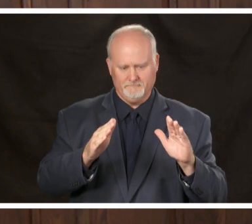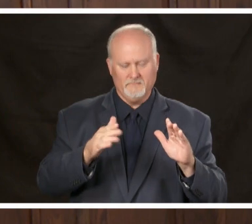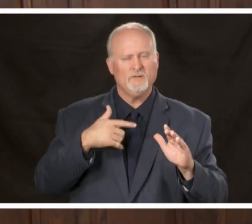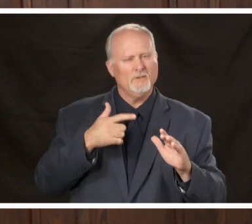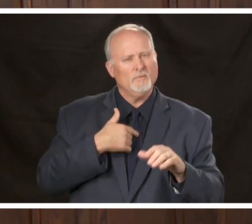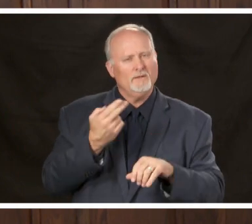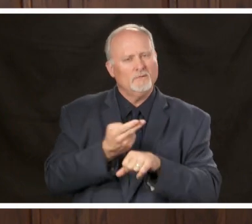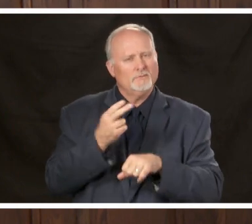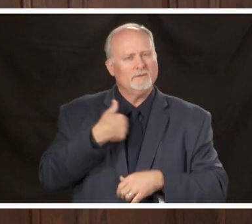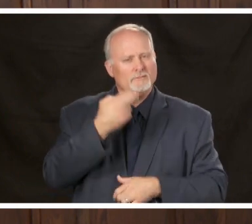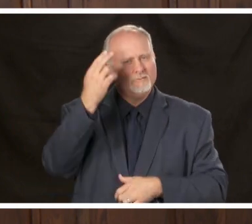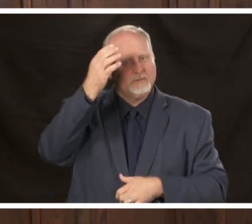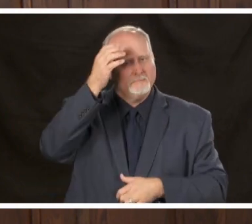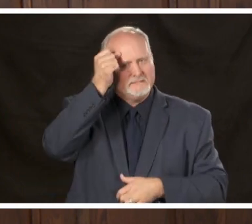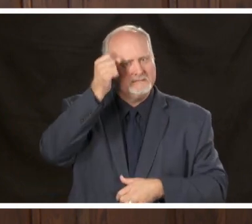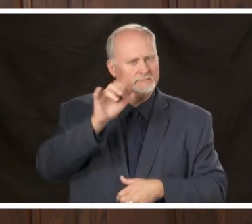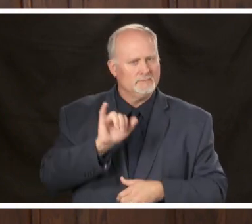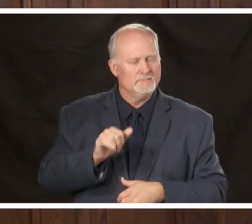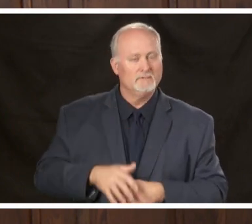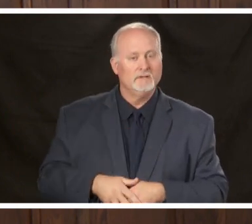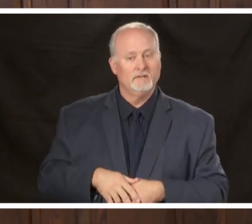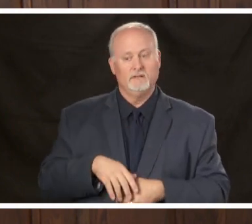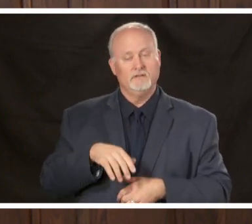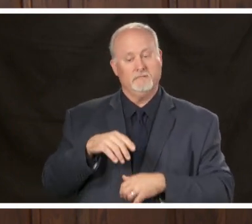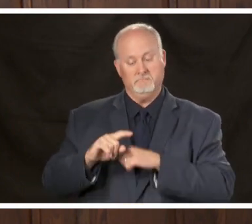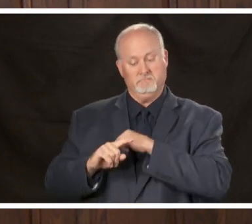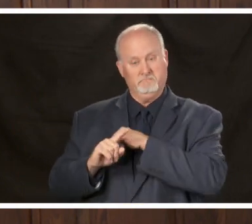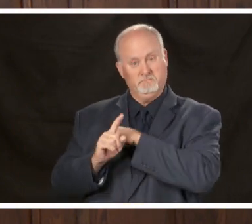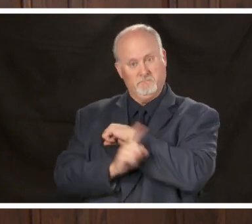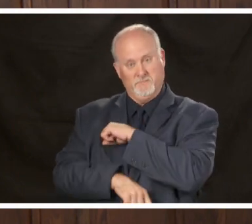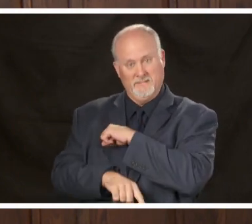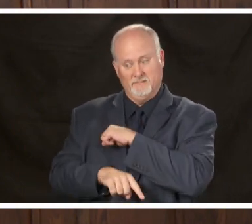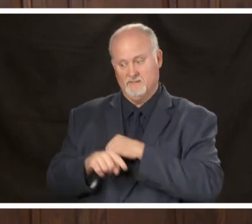sense when it comes to penalties in our law enforcement